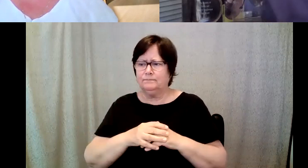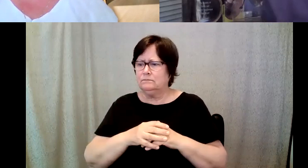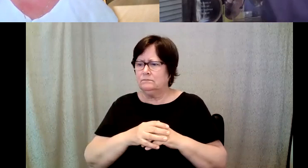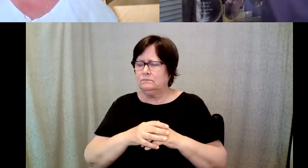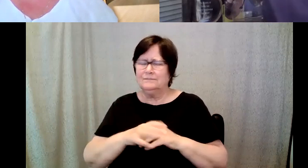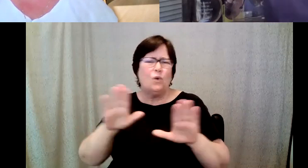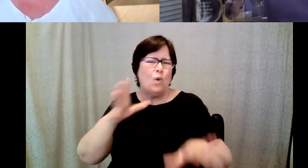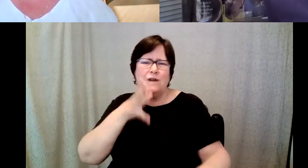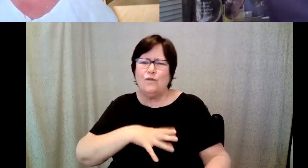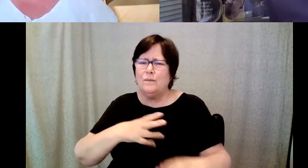woman whose name is Lori Hair.